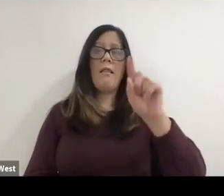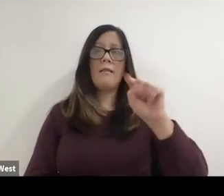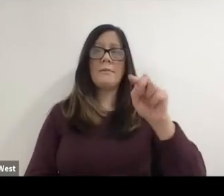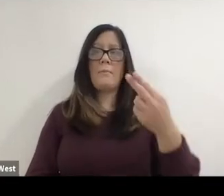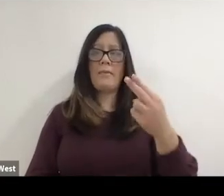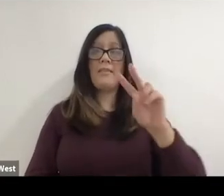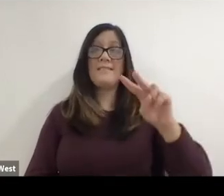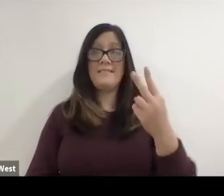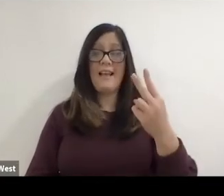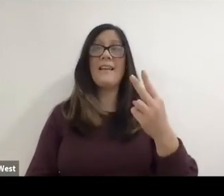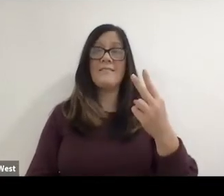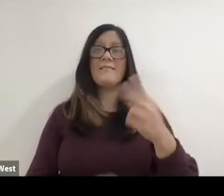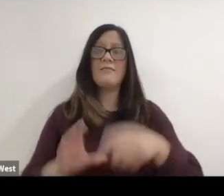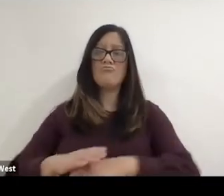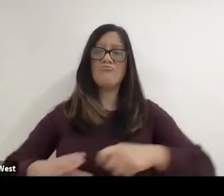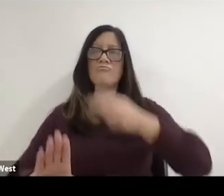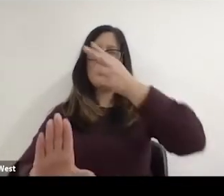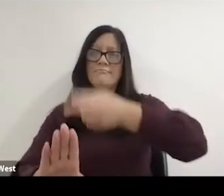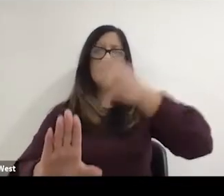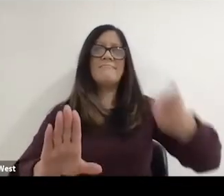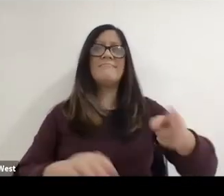The second for services to Paralympic sport.